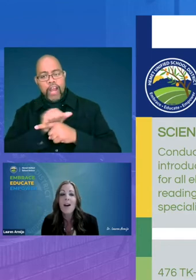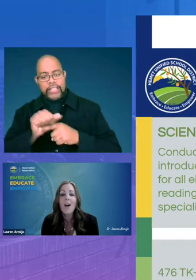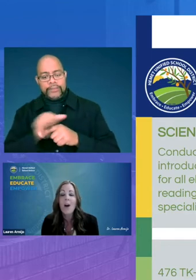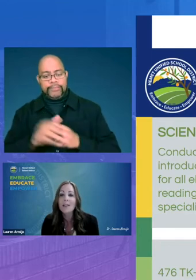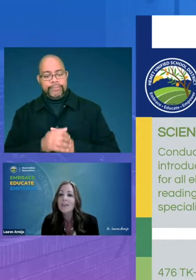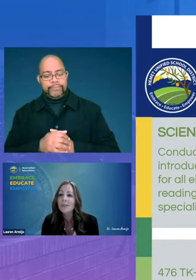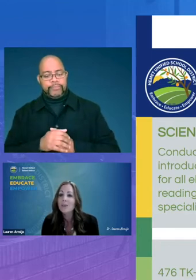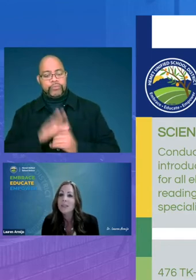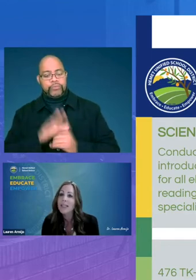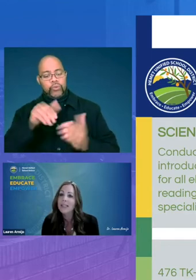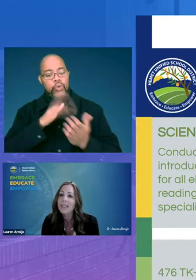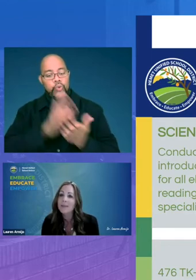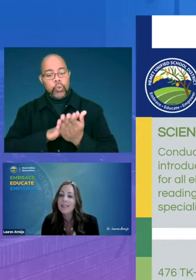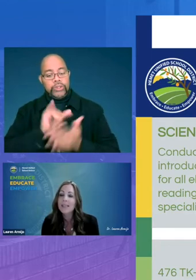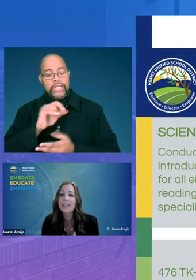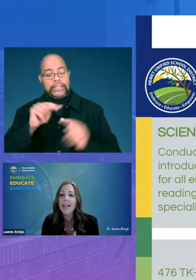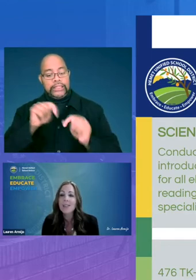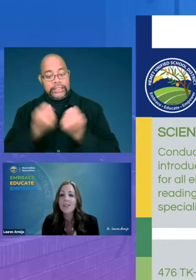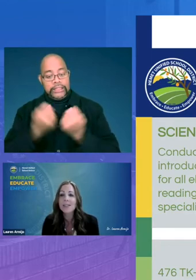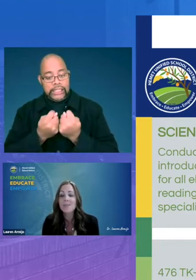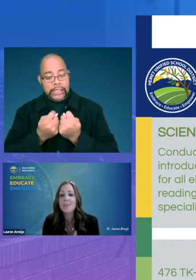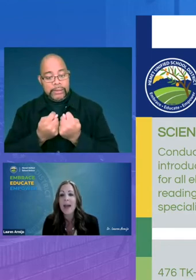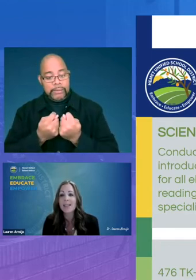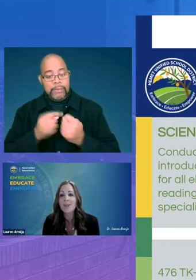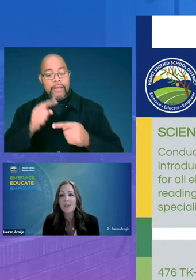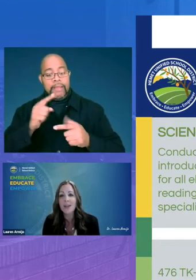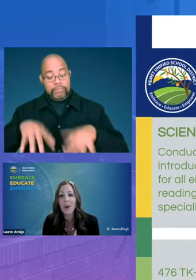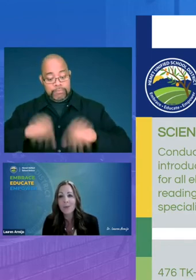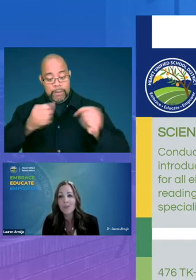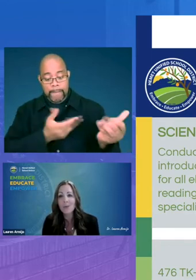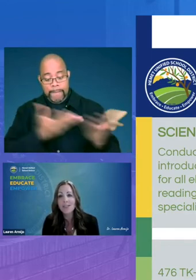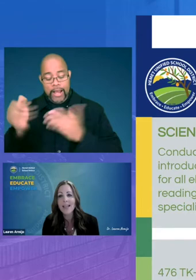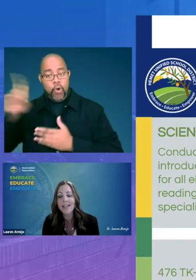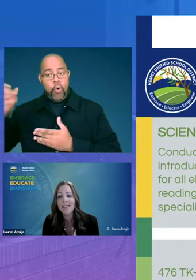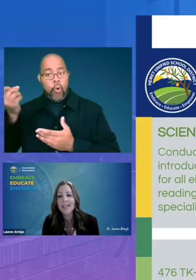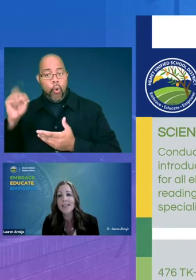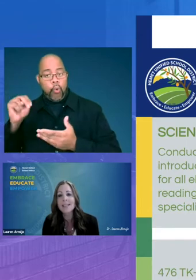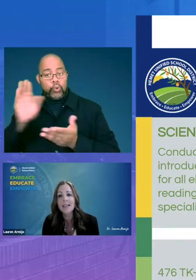all of our school site teams then took this back to their own school site and conducted